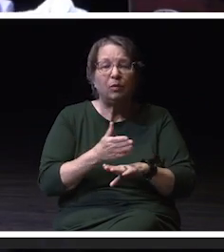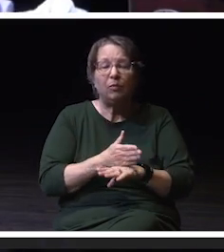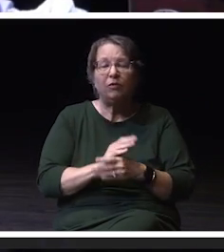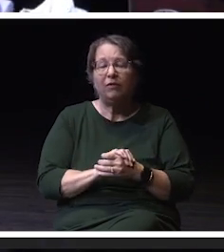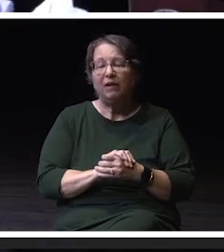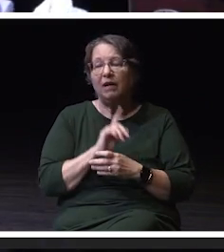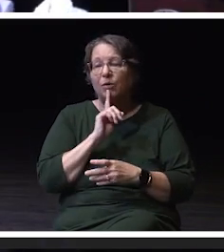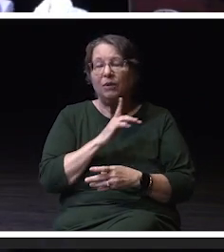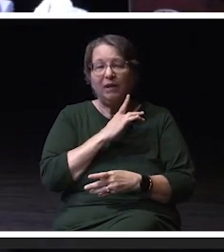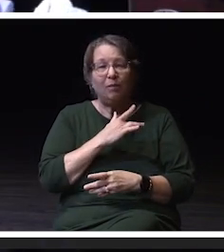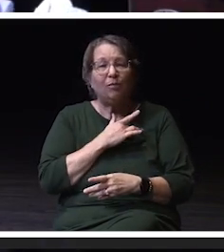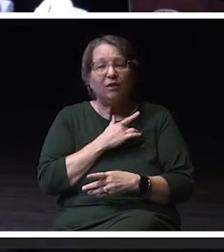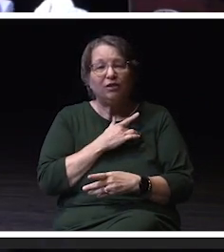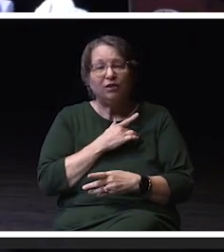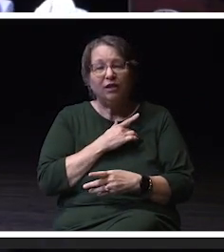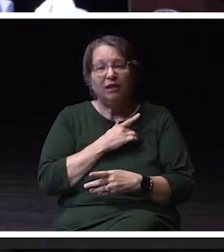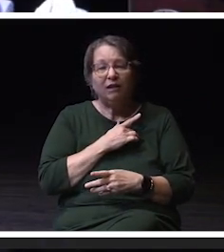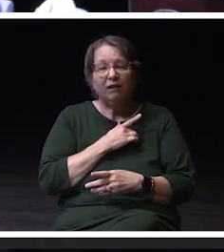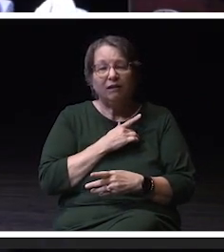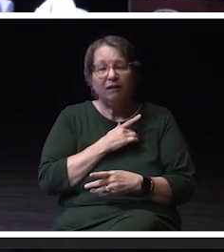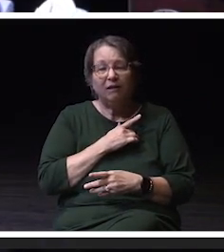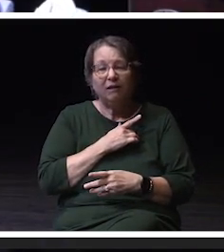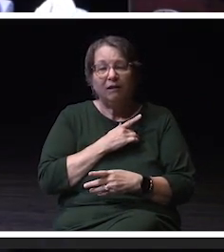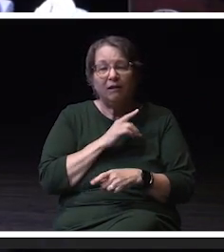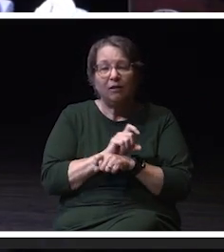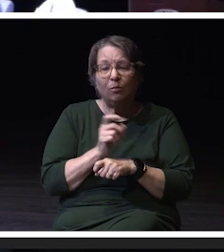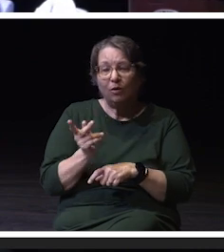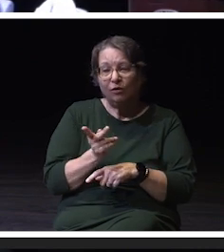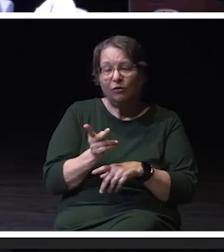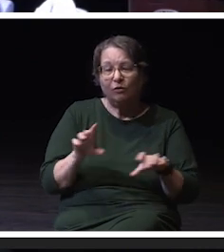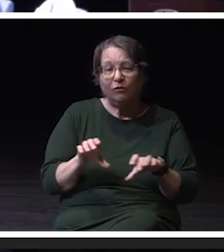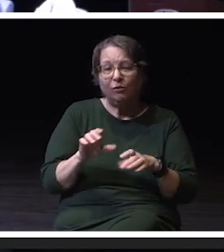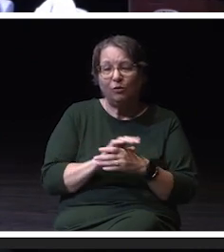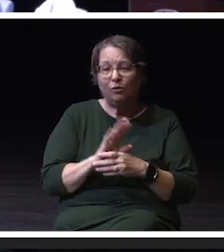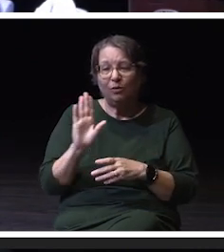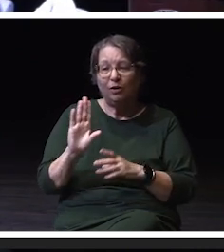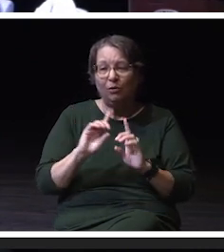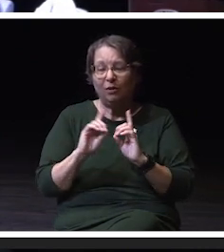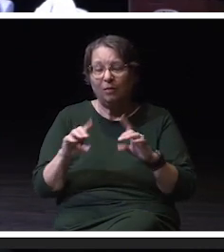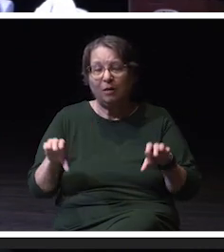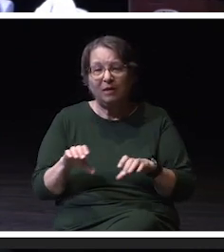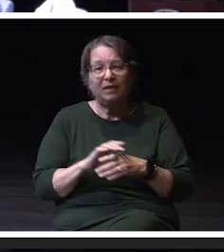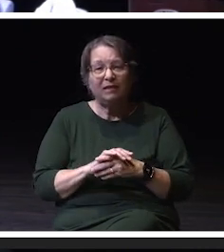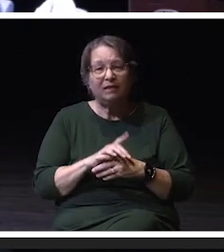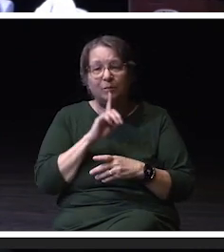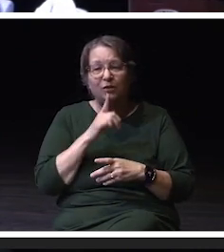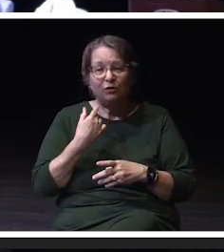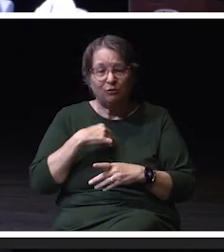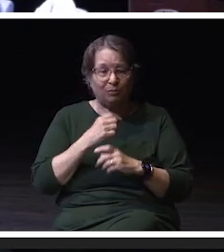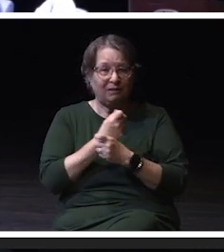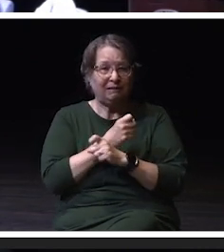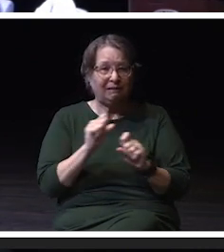the work that you both do and your officers do to ensure our safety and well-being every day.